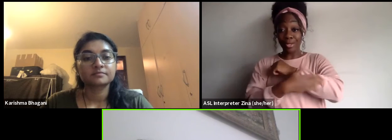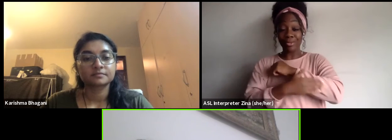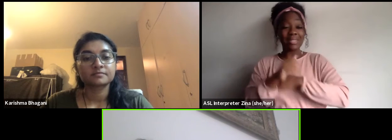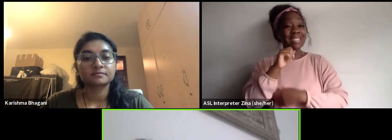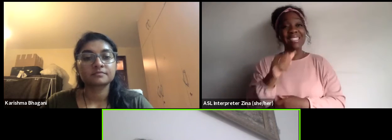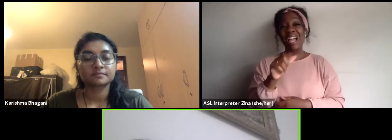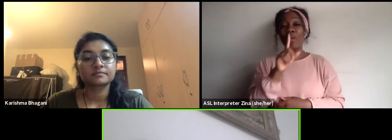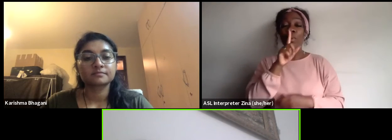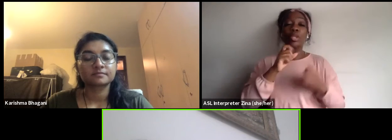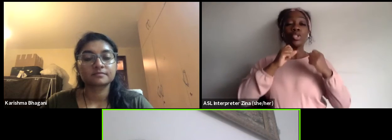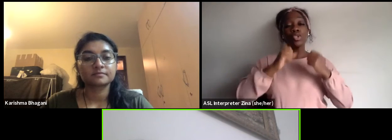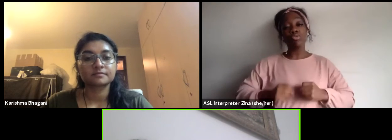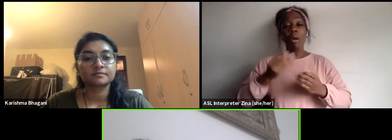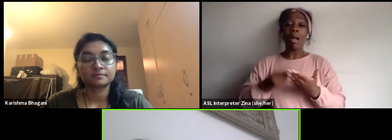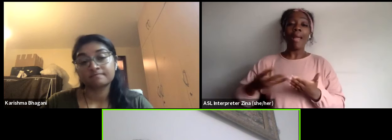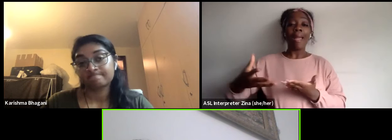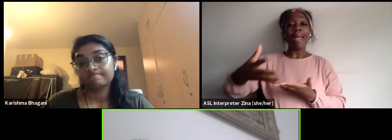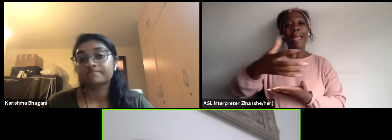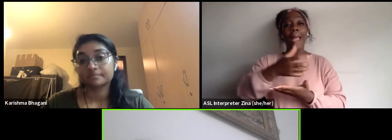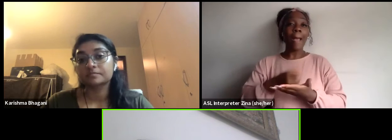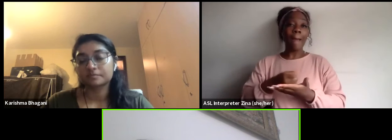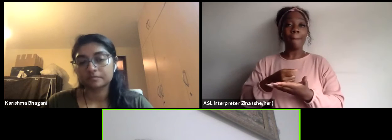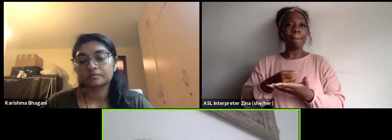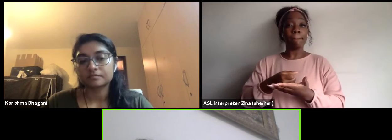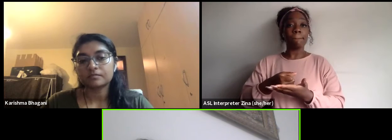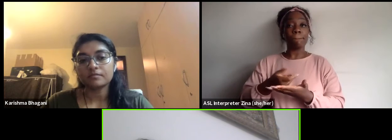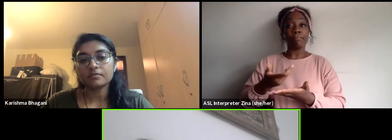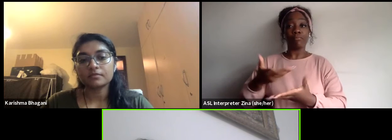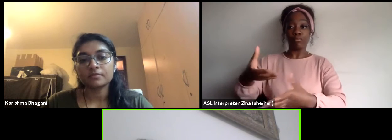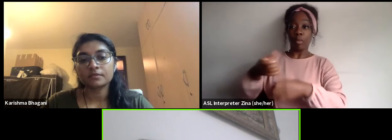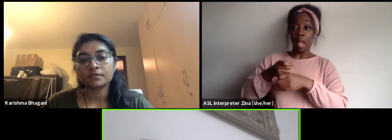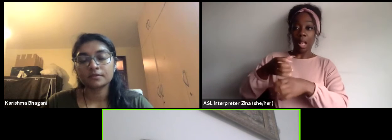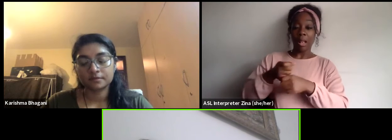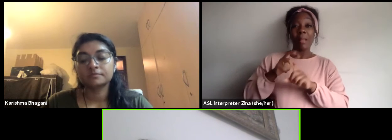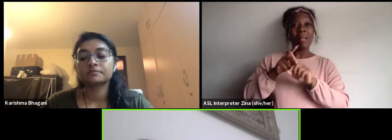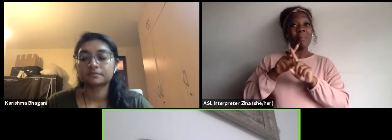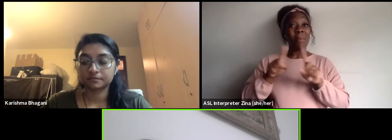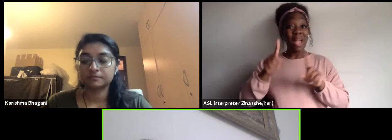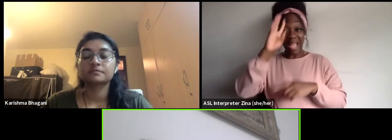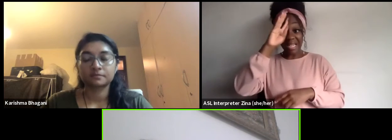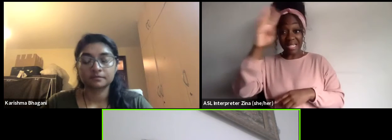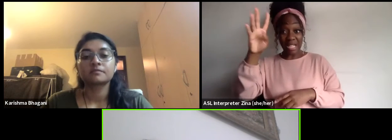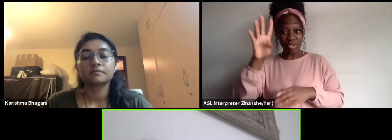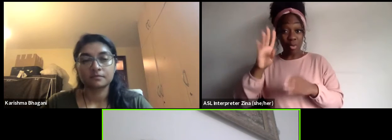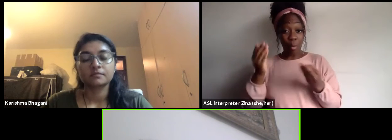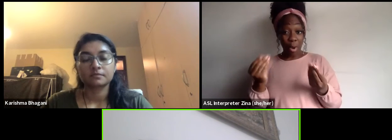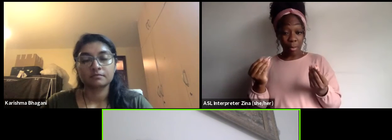but I think soon it's with the digitalization with the new technology coming in,